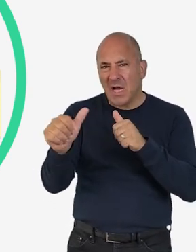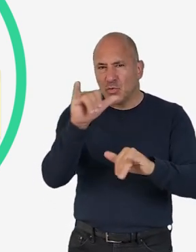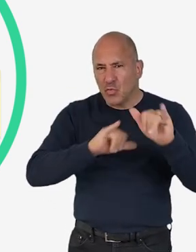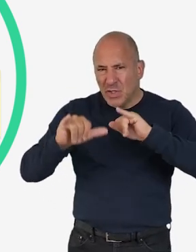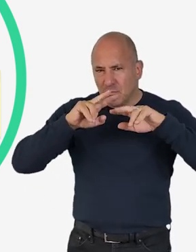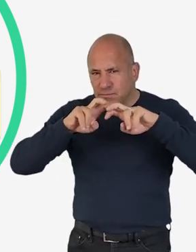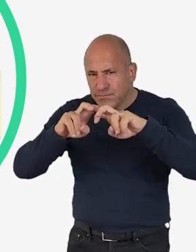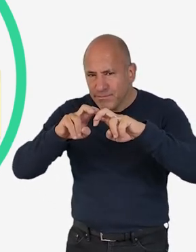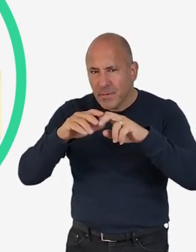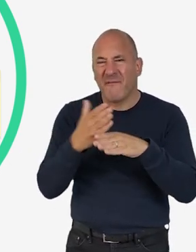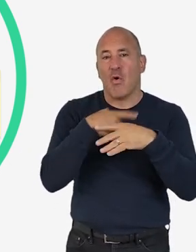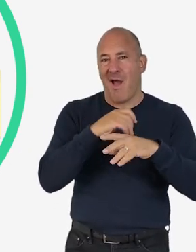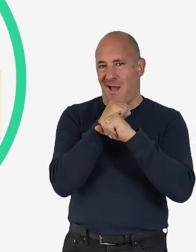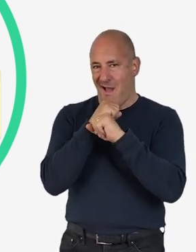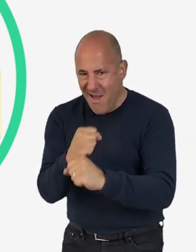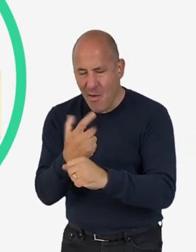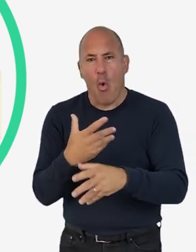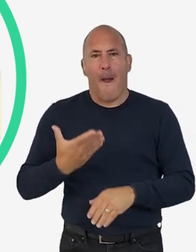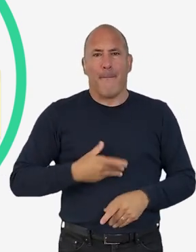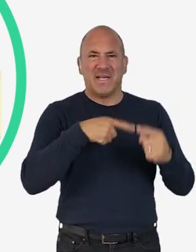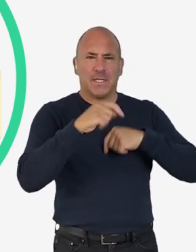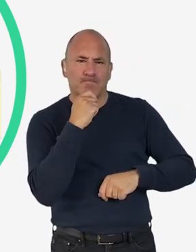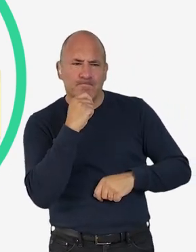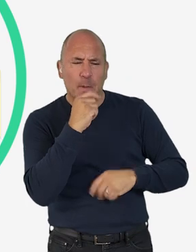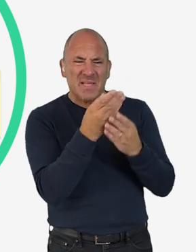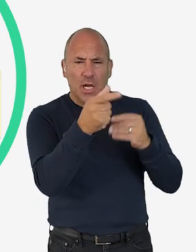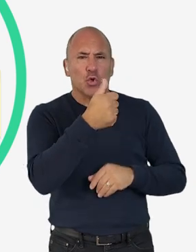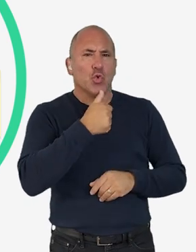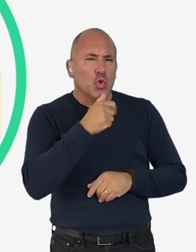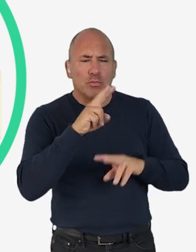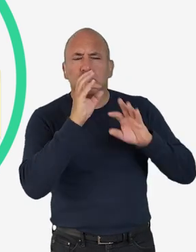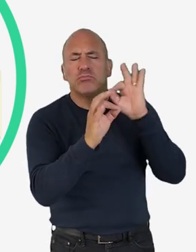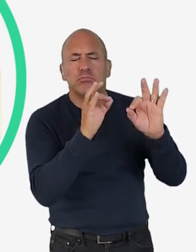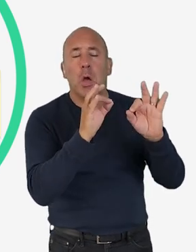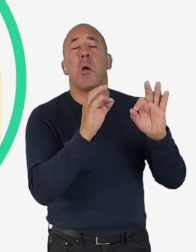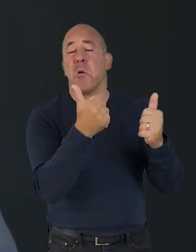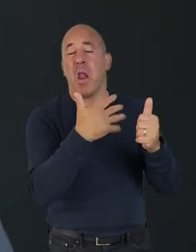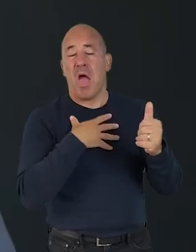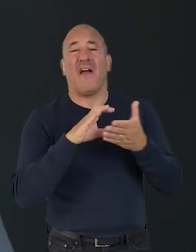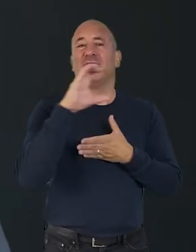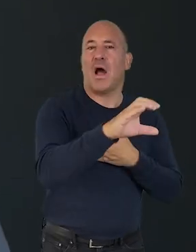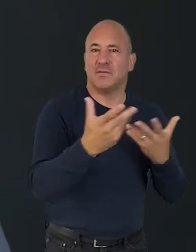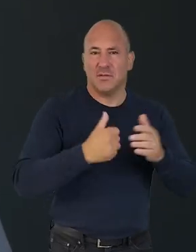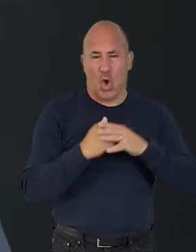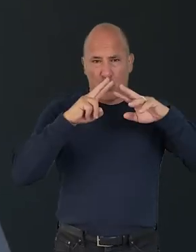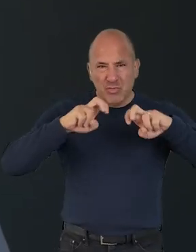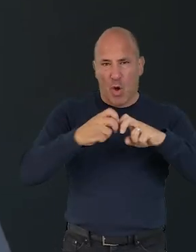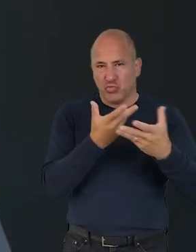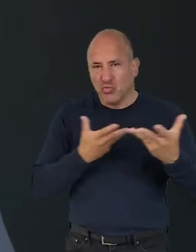before committing or asking like-minded businesses about the sustainable materials they are using before investing. Researching, talking, and testing